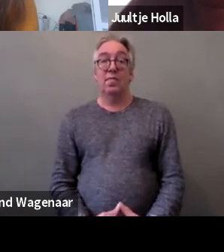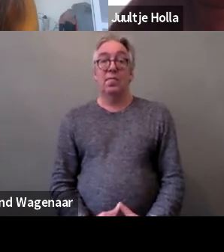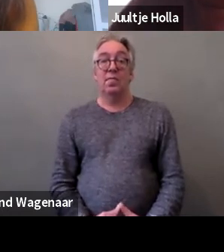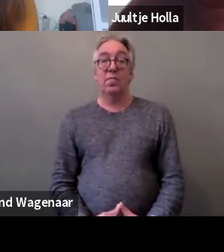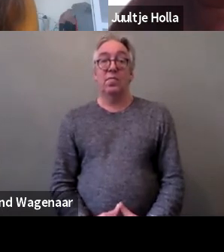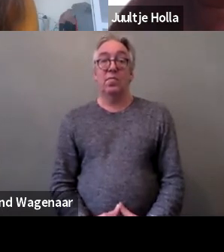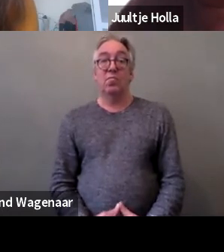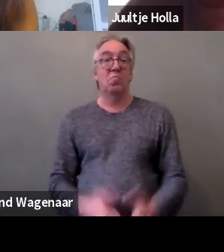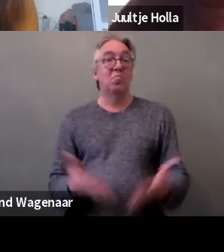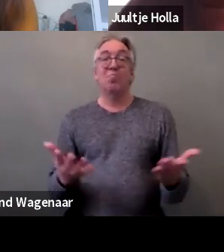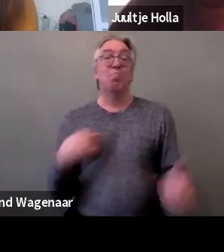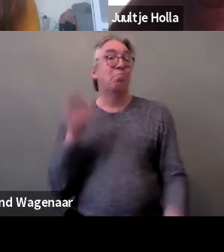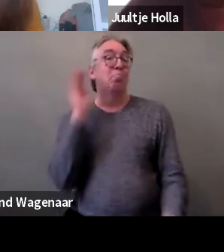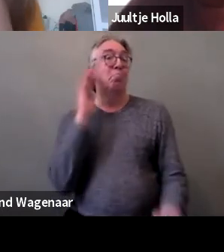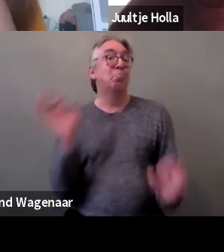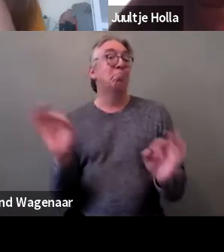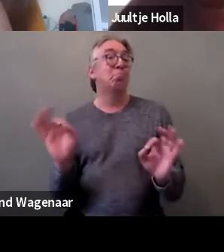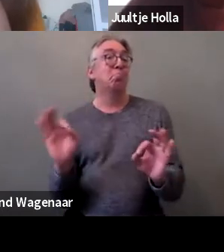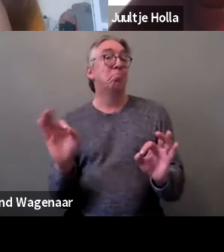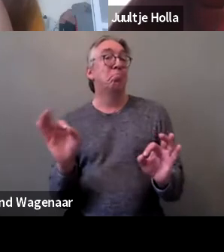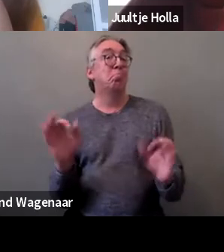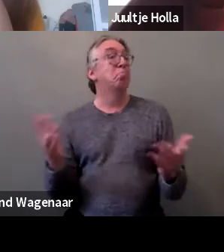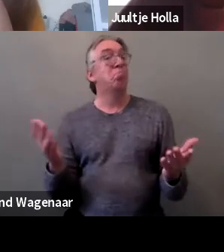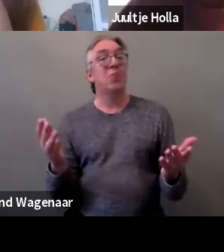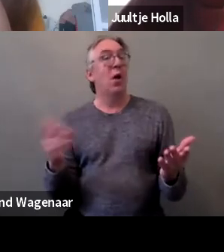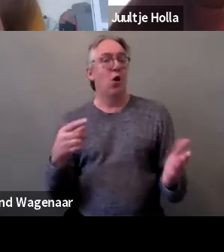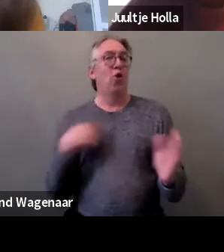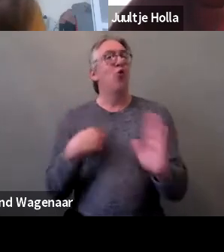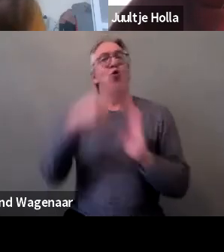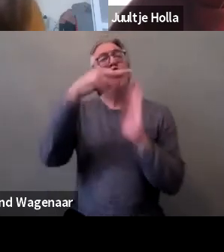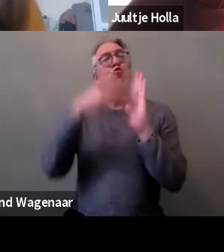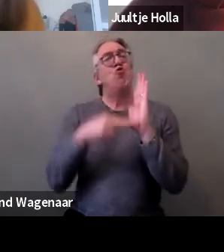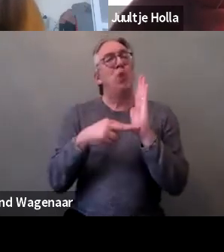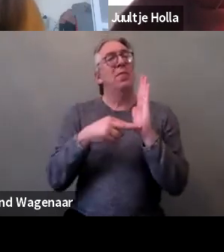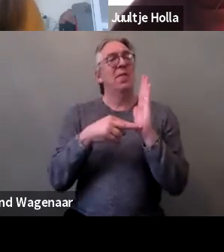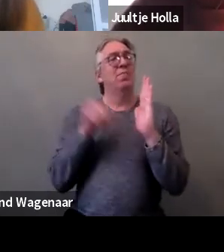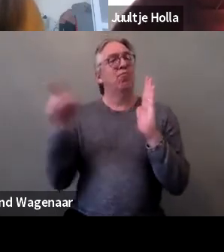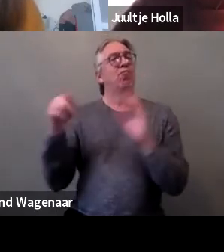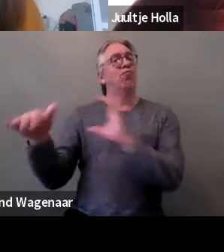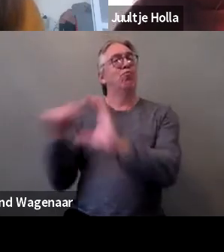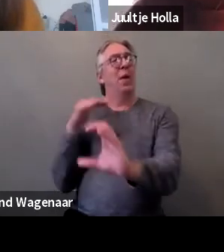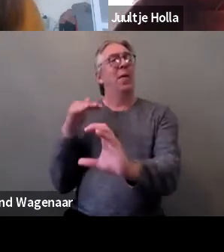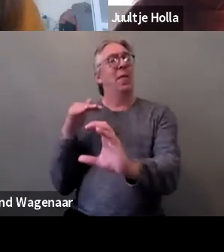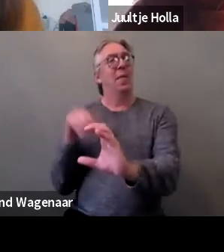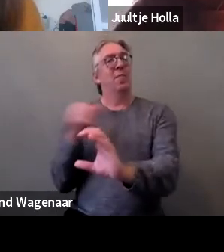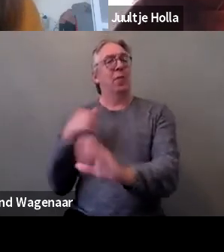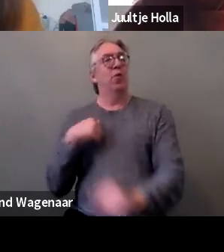Okay, we cannot hear you Mohamed, I'll read what you said and redirect the question to the speakers.